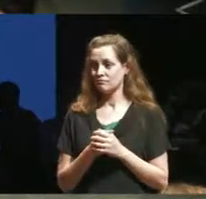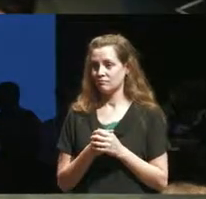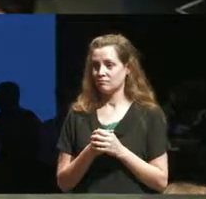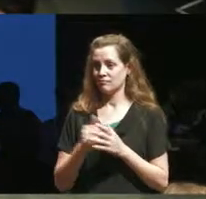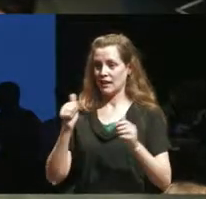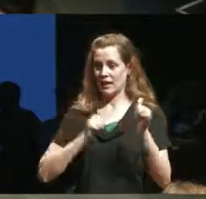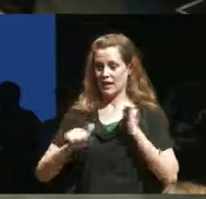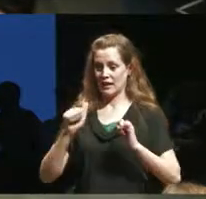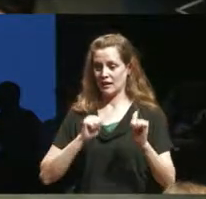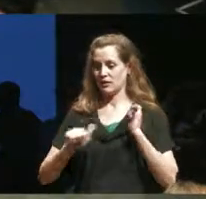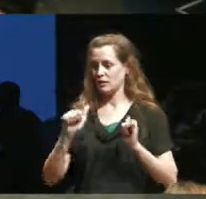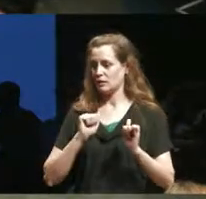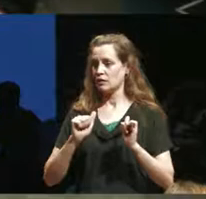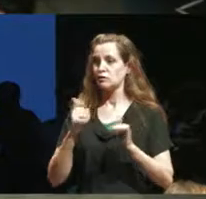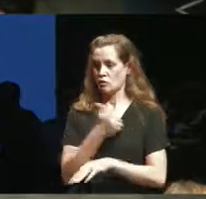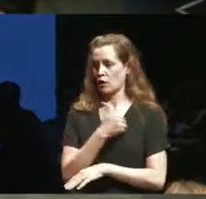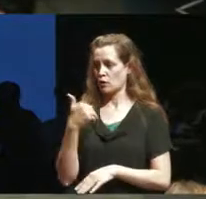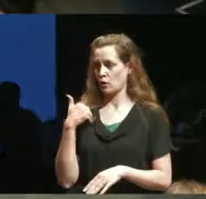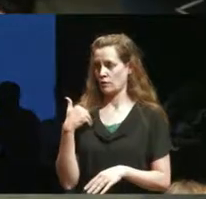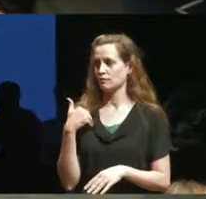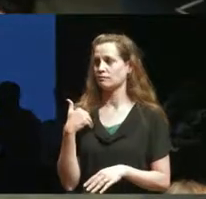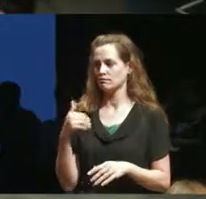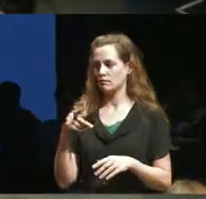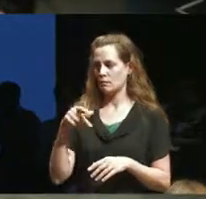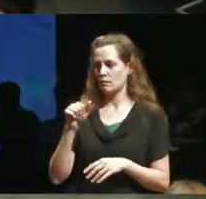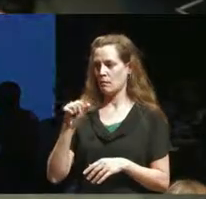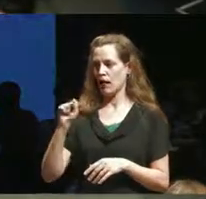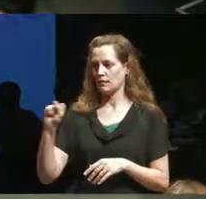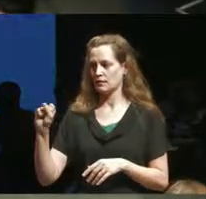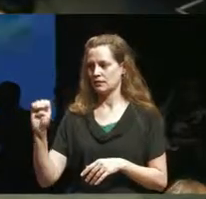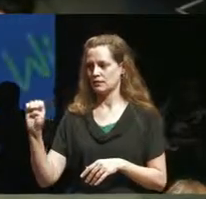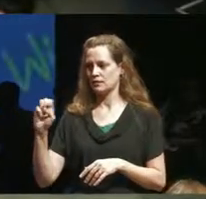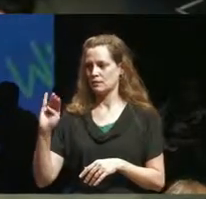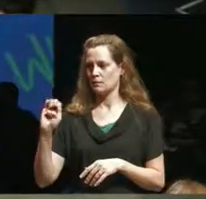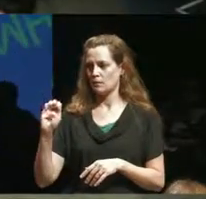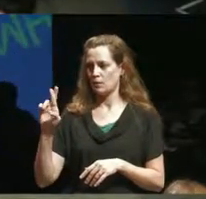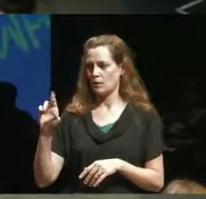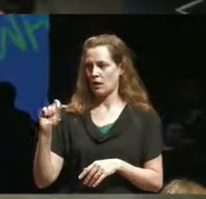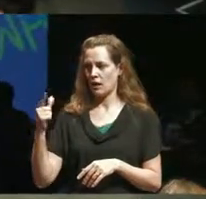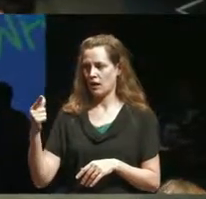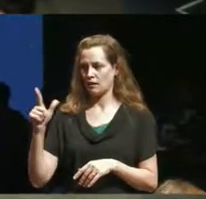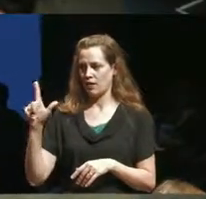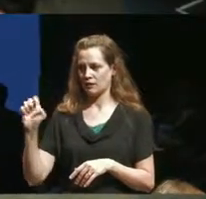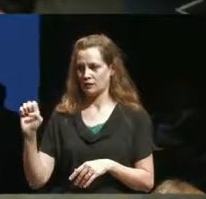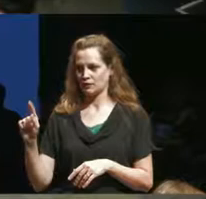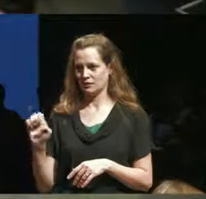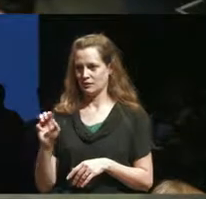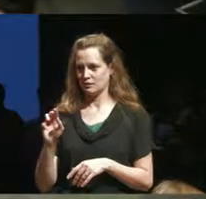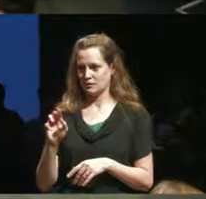theatre past birth in Toronto and ultrasound is the story of a married